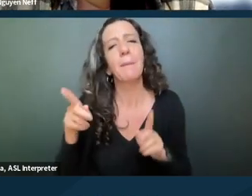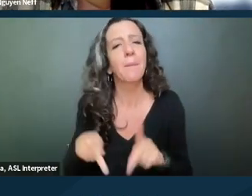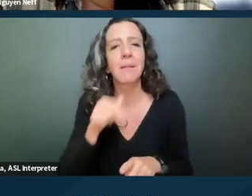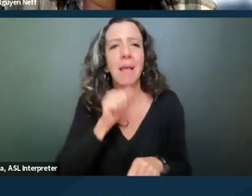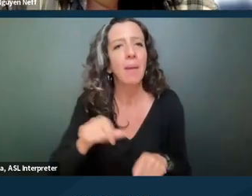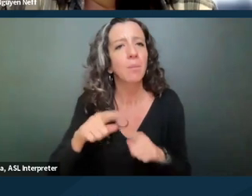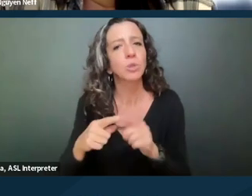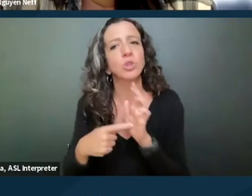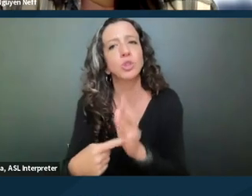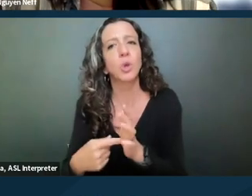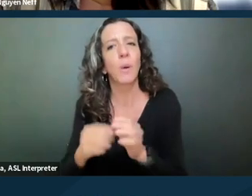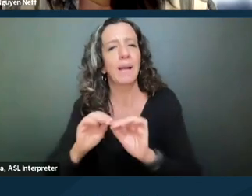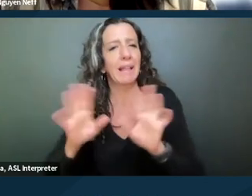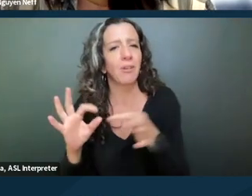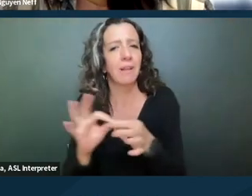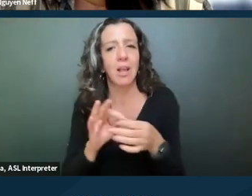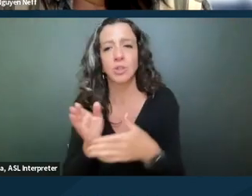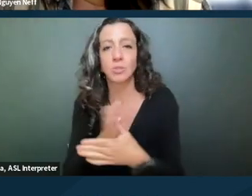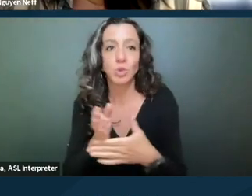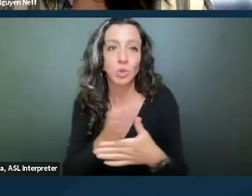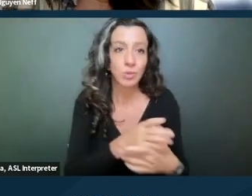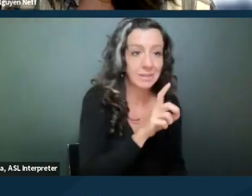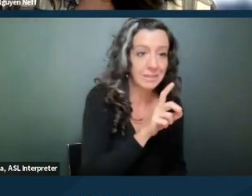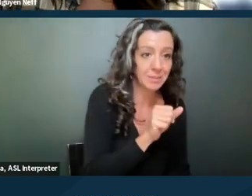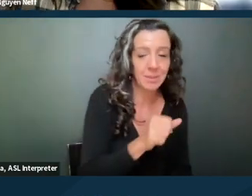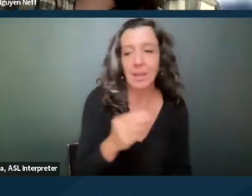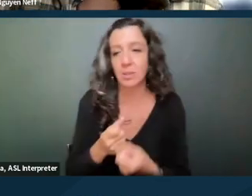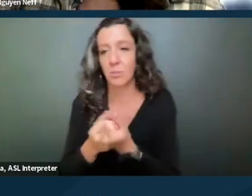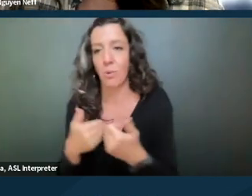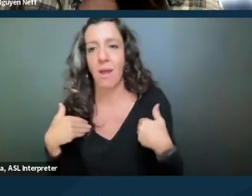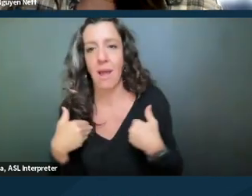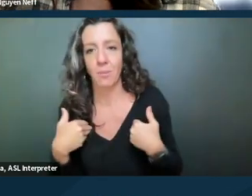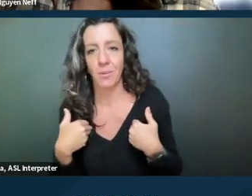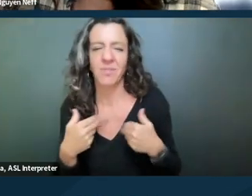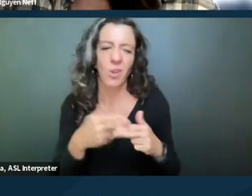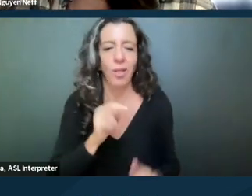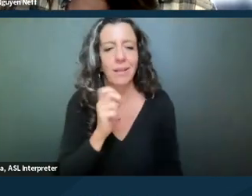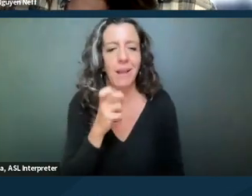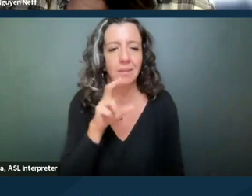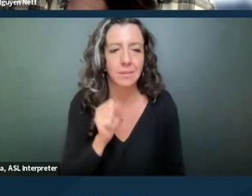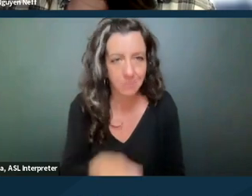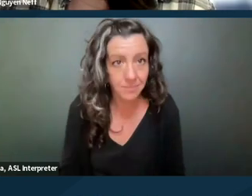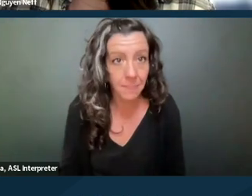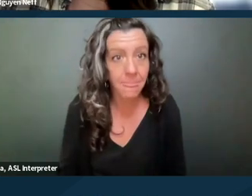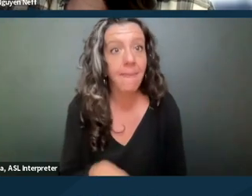between their disability and the support animal. Doesn't mean that a different person making the exact same accommodation